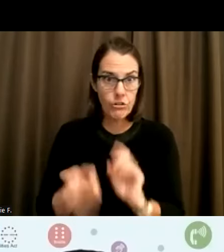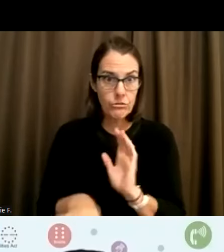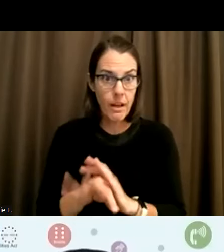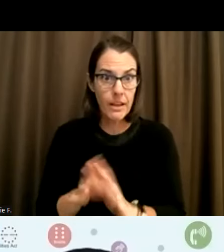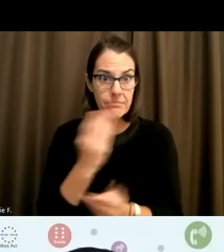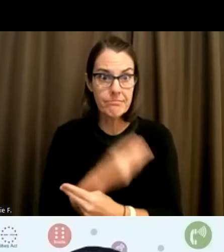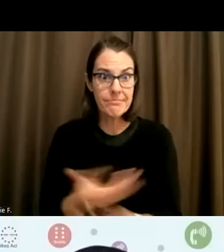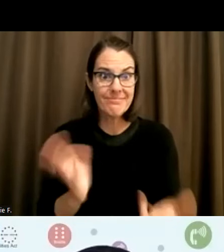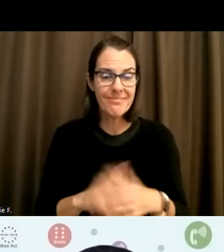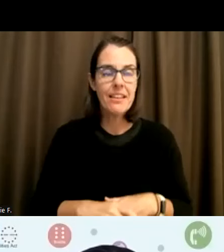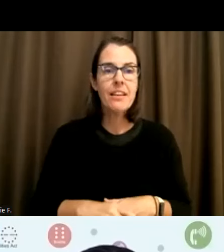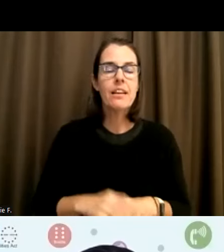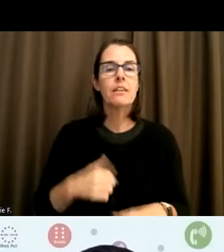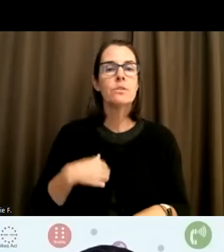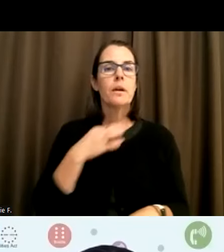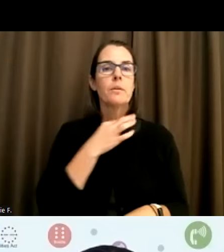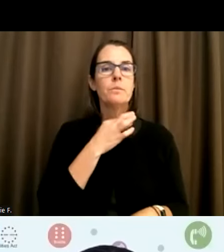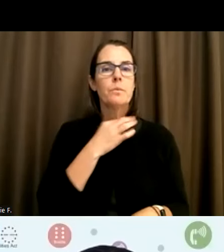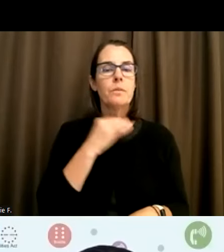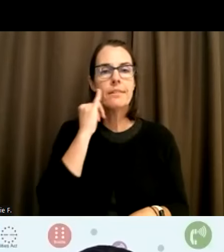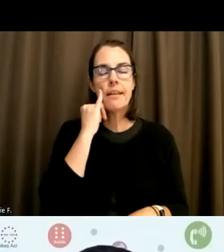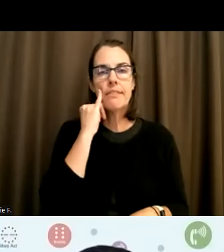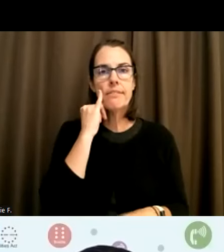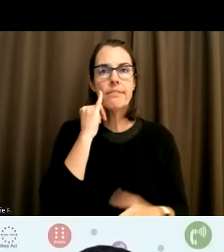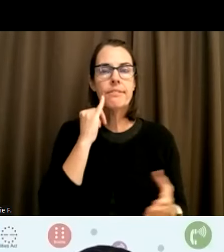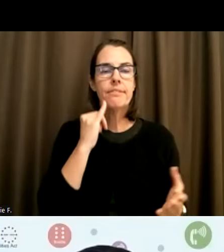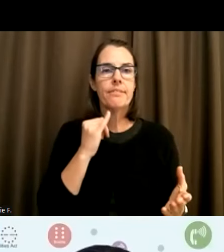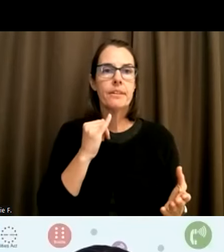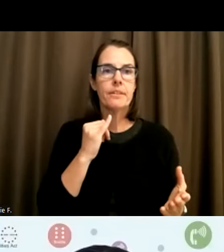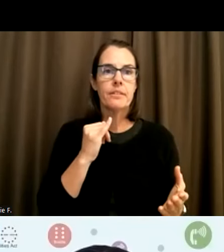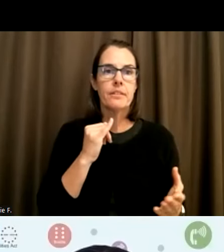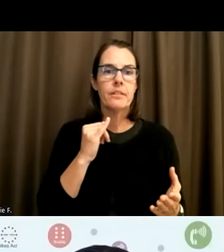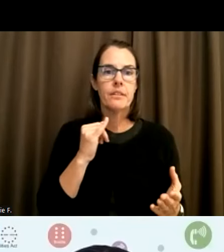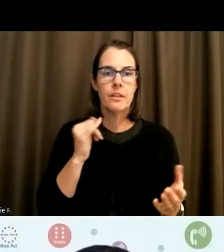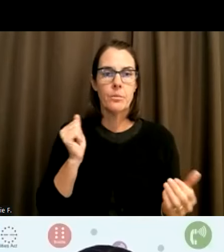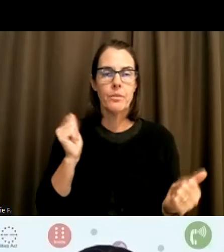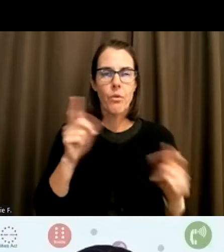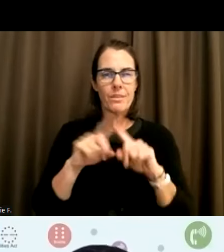I was wondering if there was like with all these statistics.